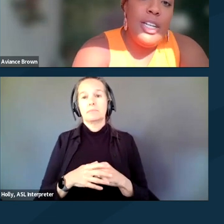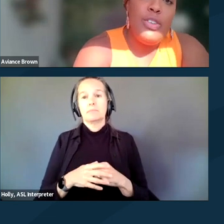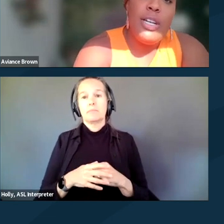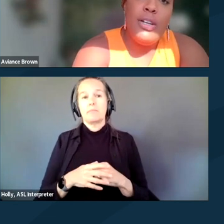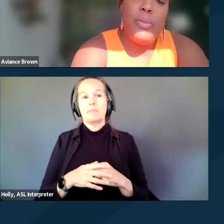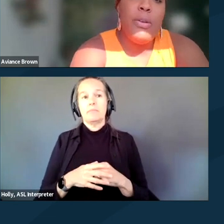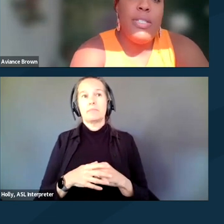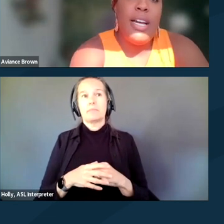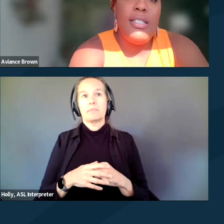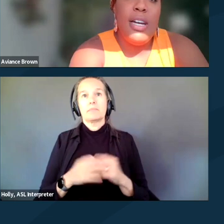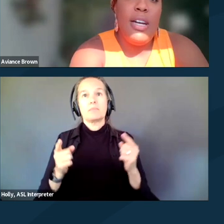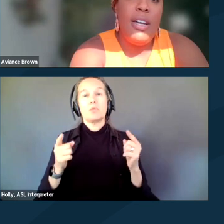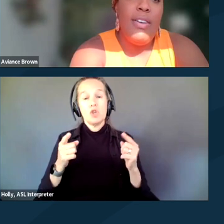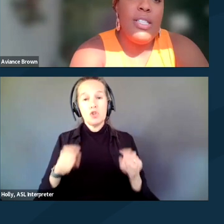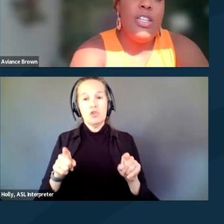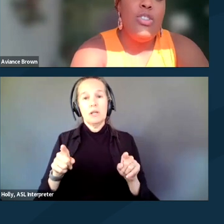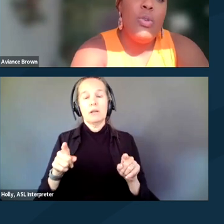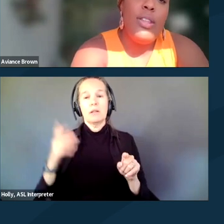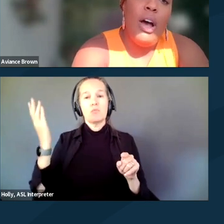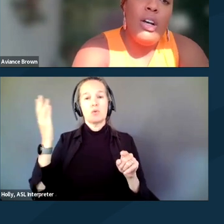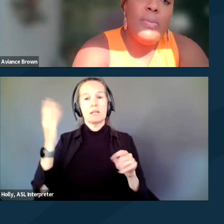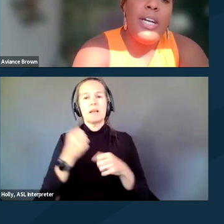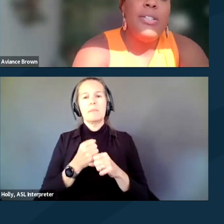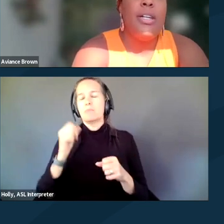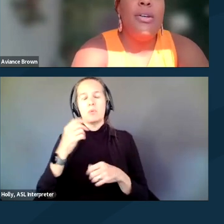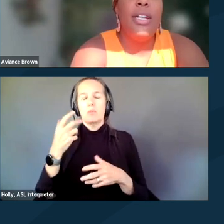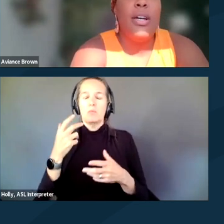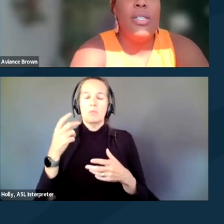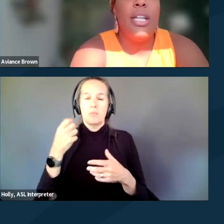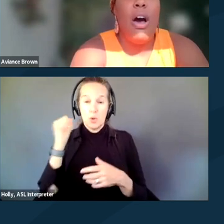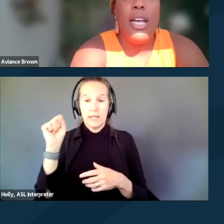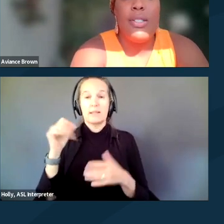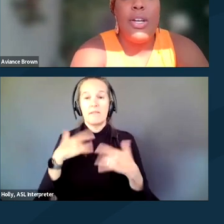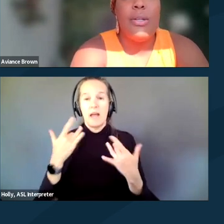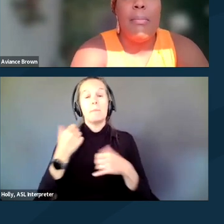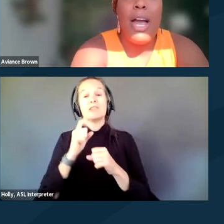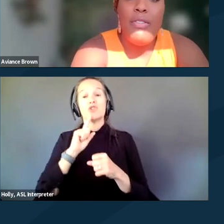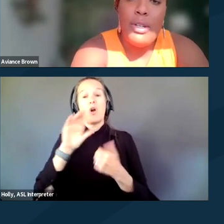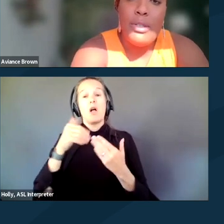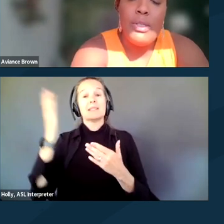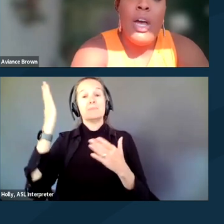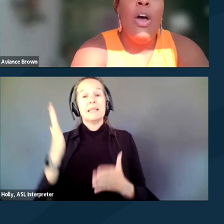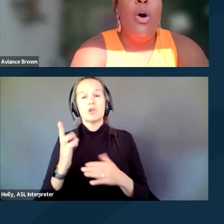And during those protest events, ensure that all speakers, including those in the audience, are using microphones